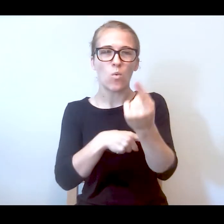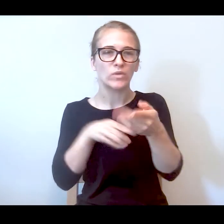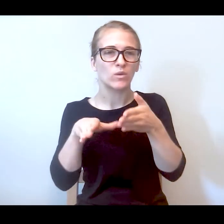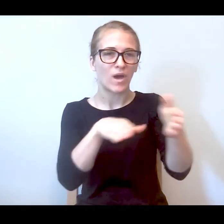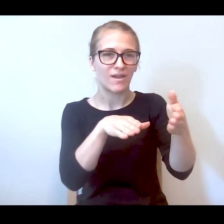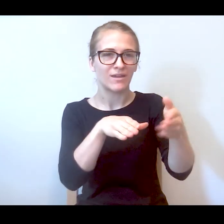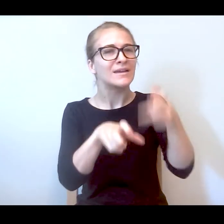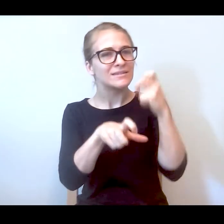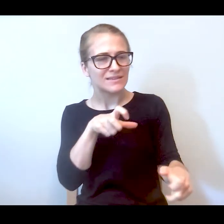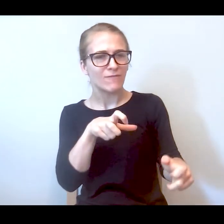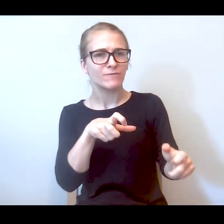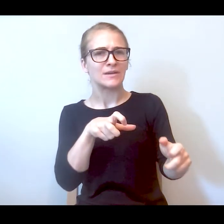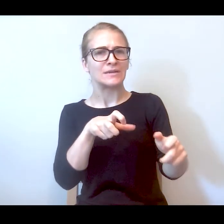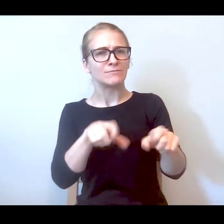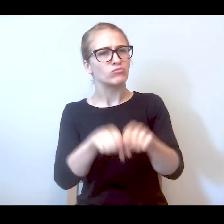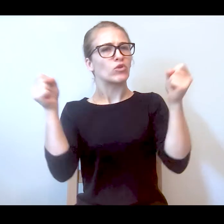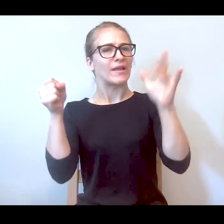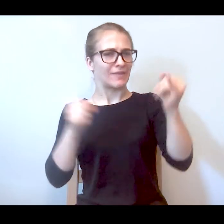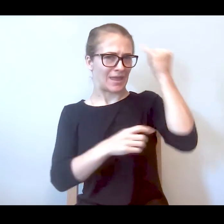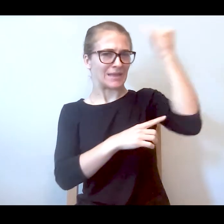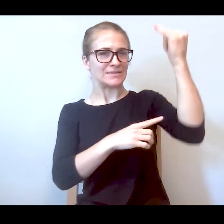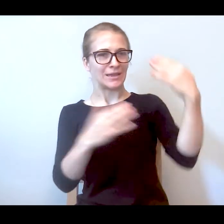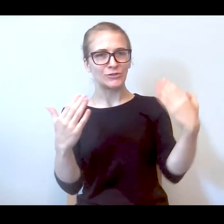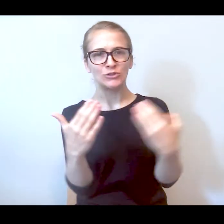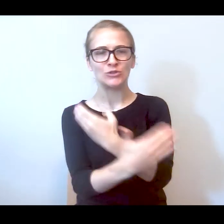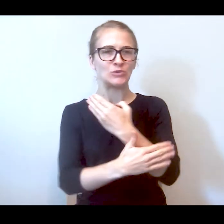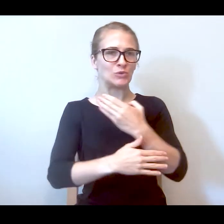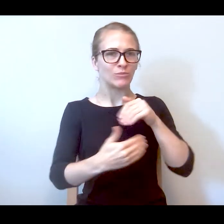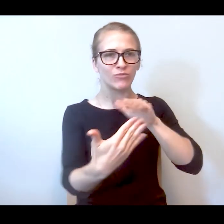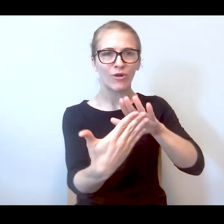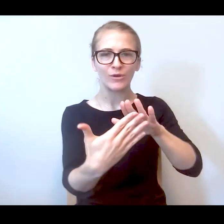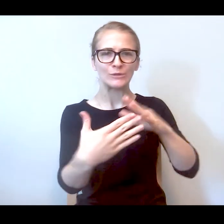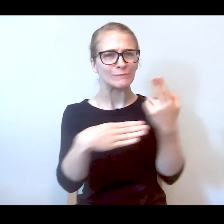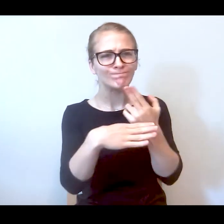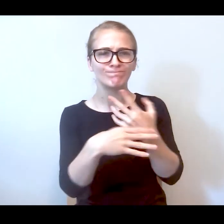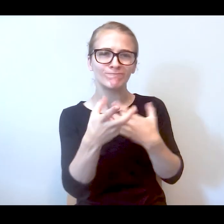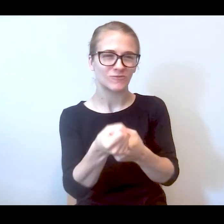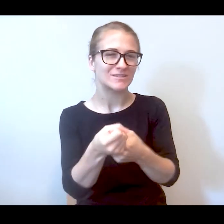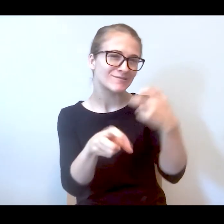to break them of that idea that 911 is the number to call when someone has an emotional crisis. But we